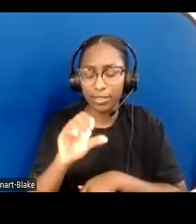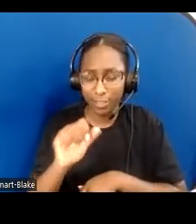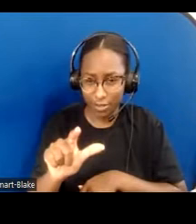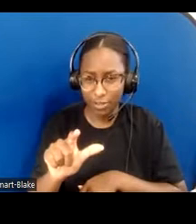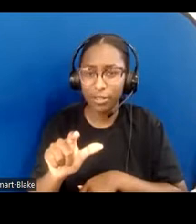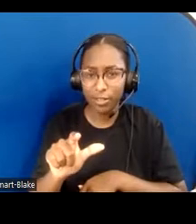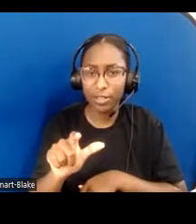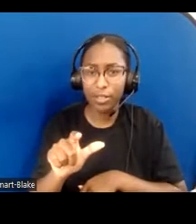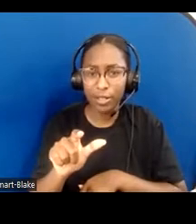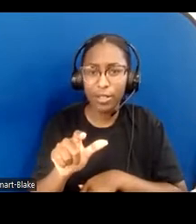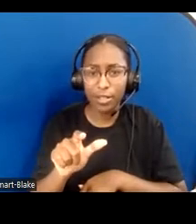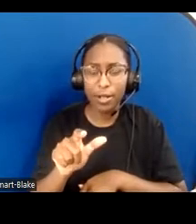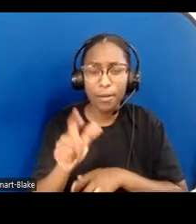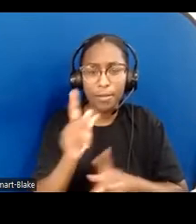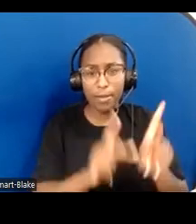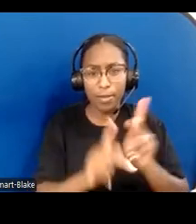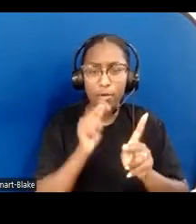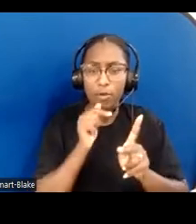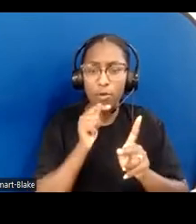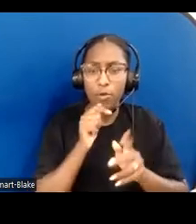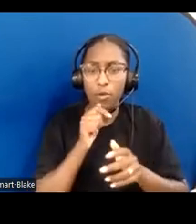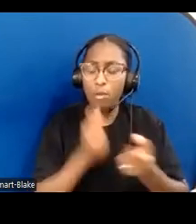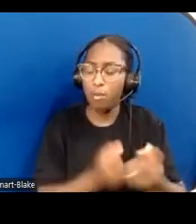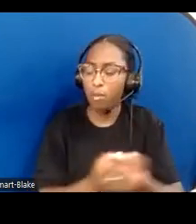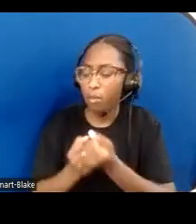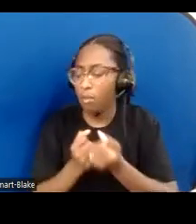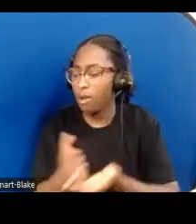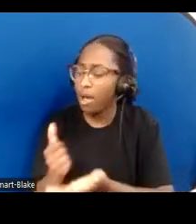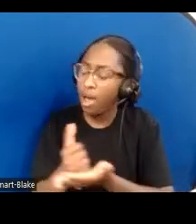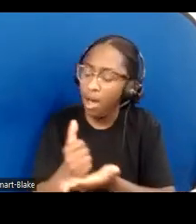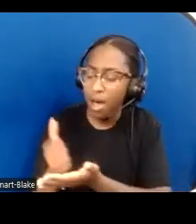Who doesn't want to be the hero who helps the disadvantaged person,